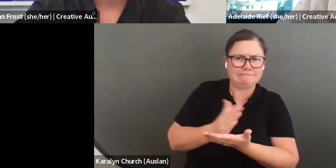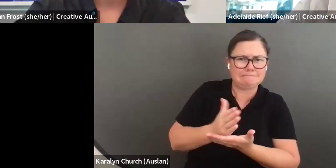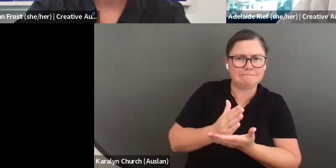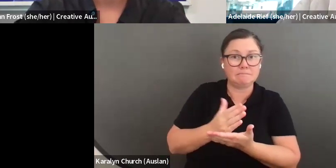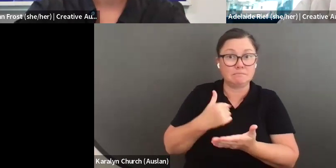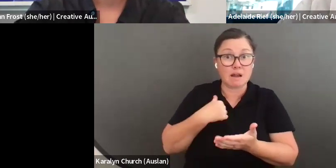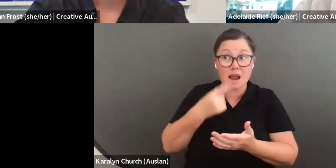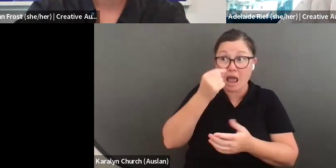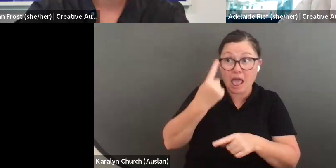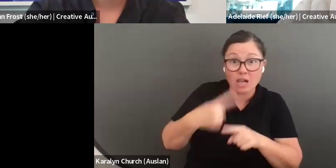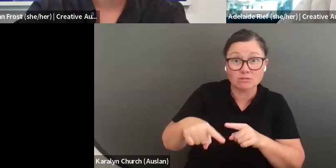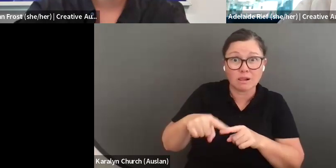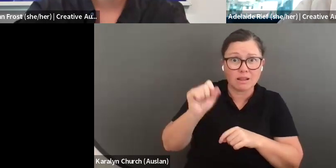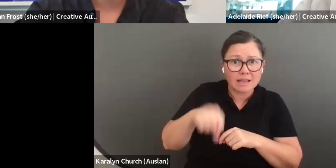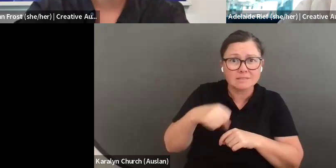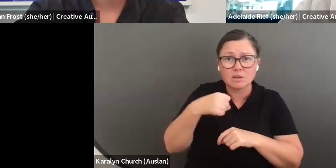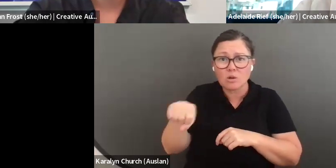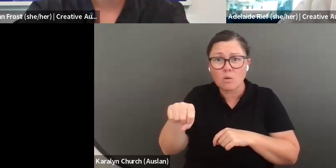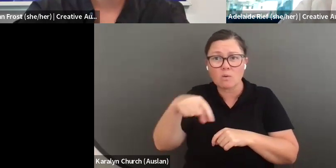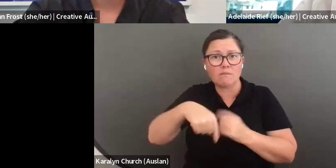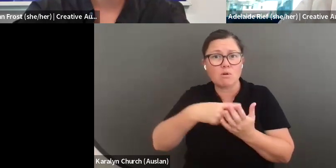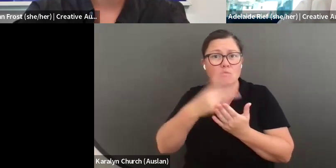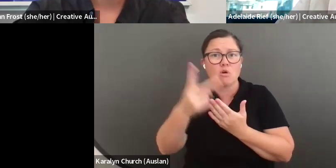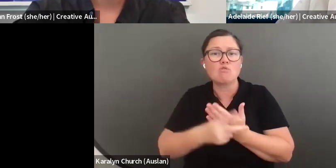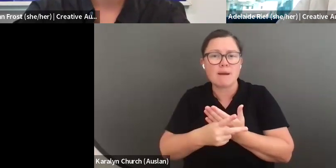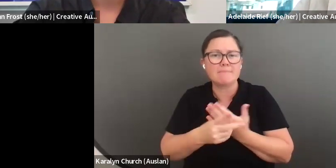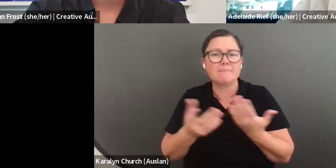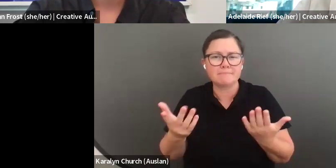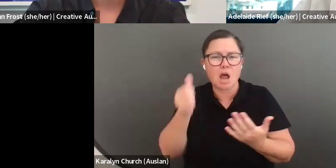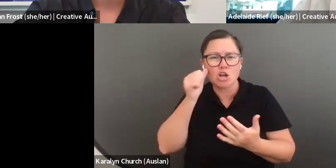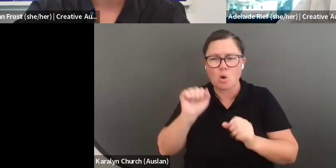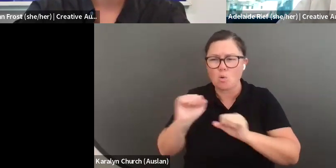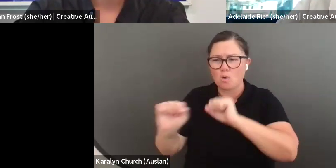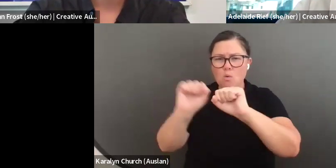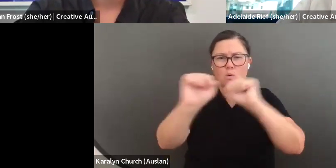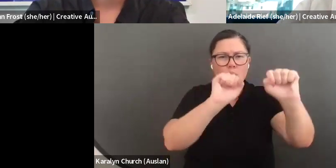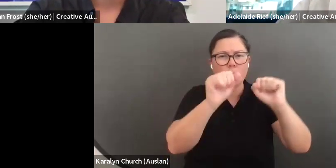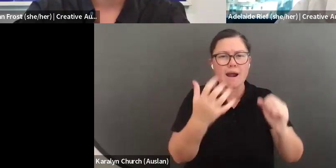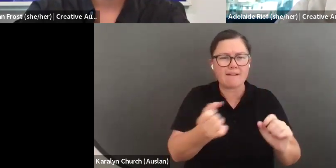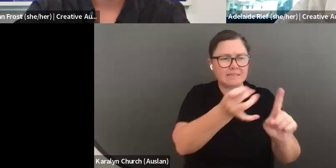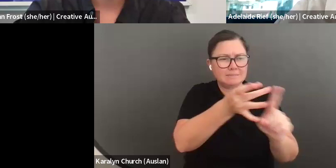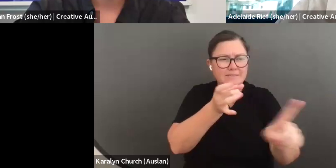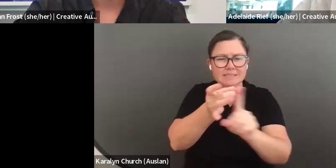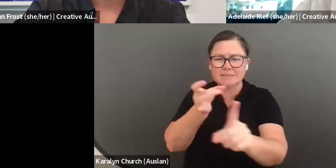it is hard to know if you are eligible. for the program. There can be a lot of